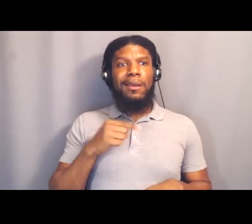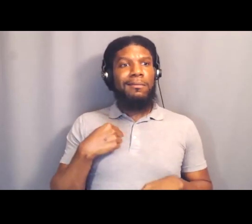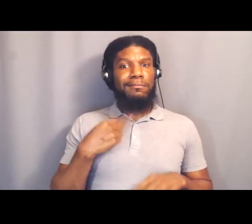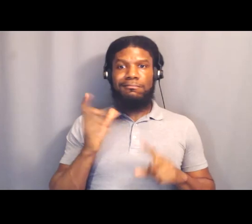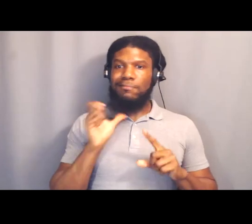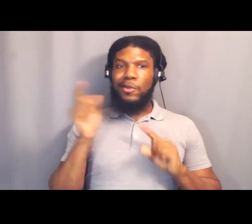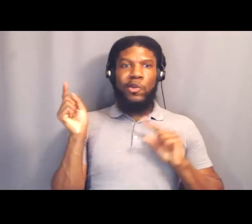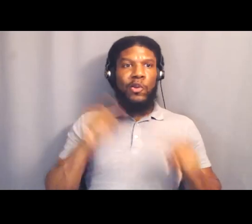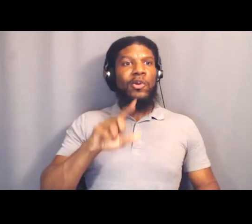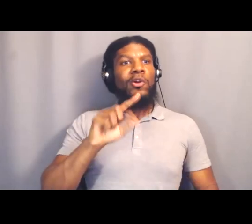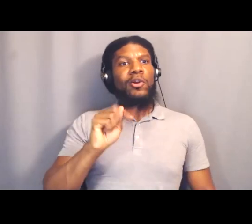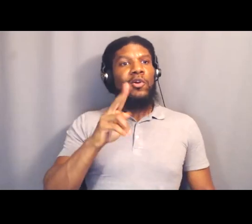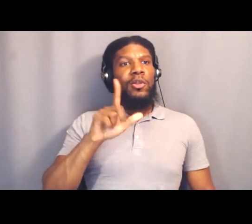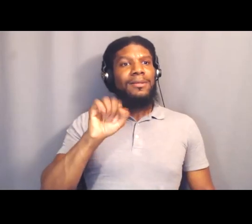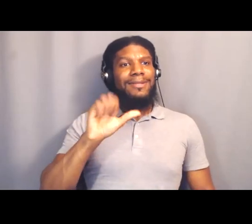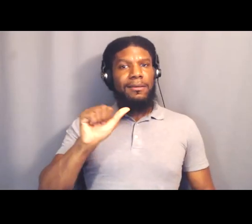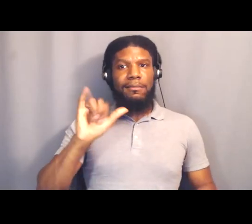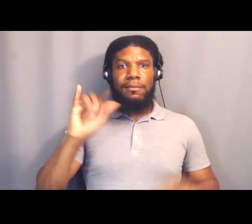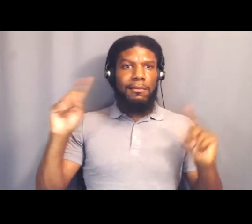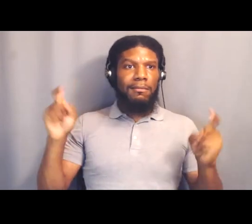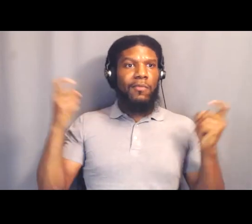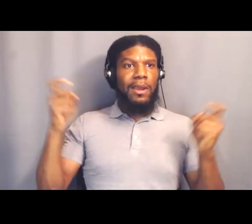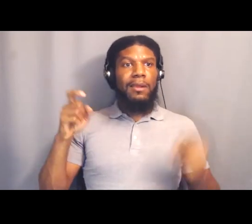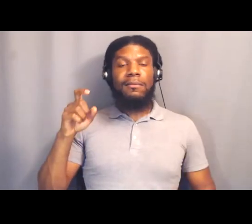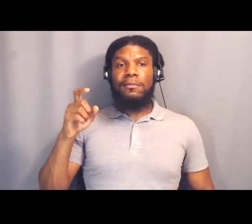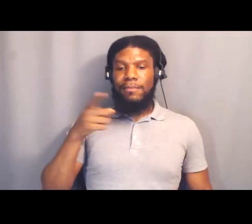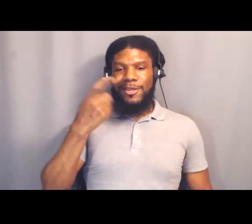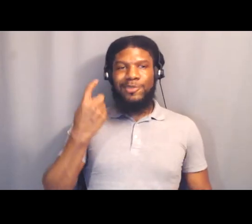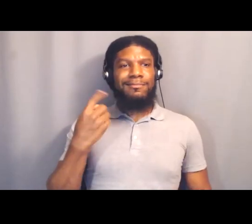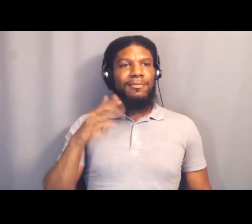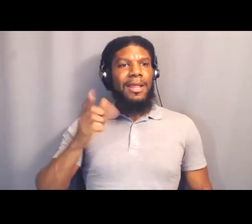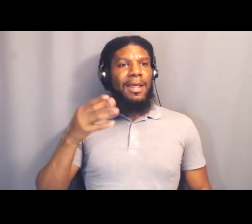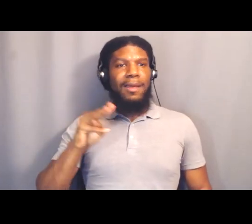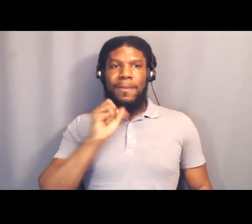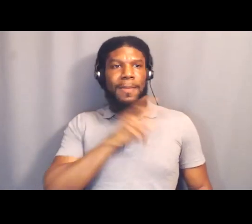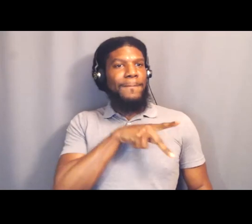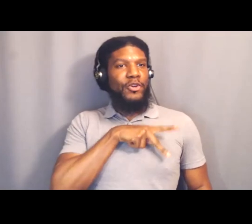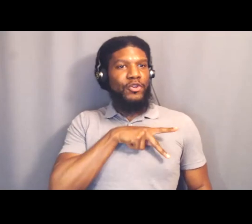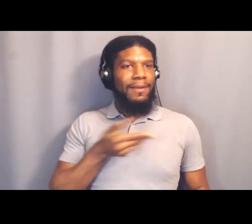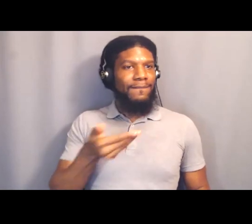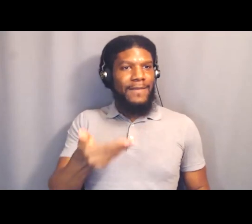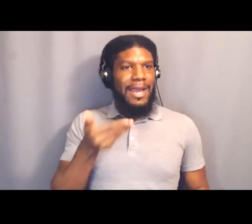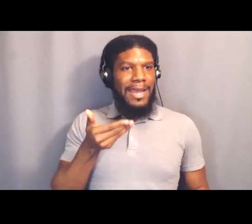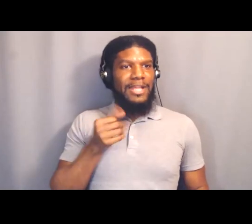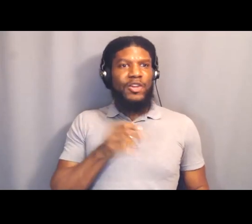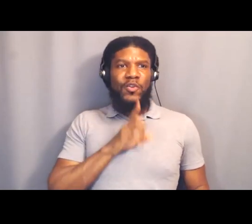Black Lives Matter wasn't personally invited. And I shortchanged myself and I also shortchanged everybody else